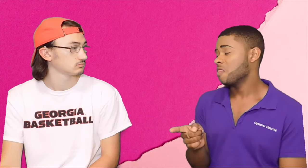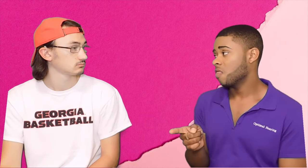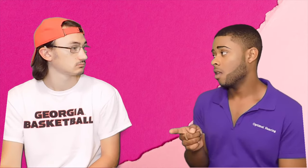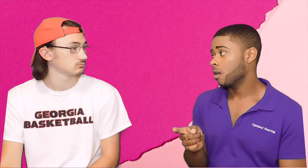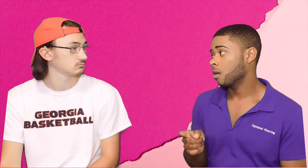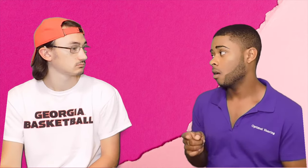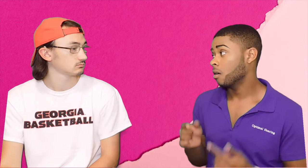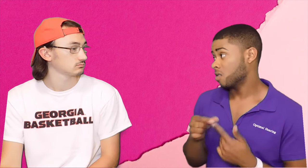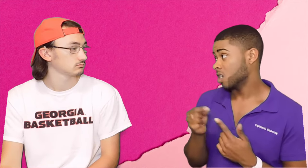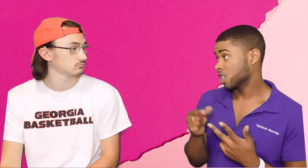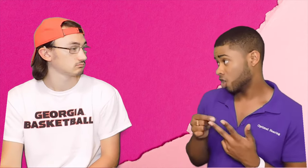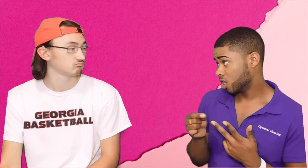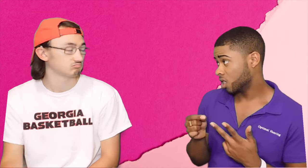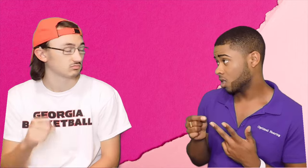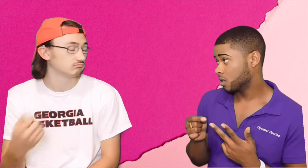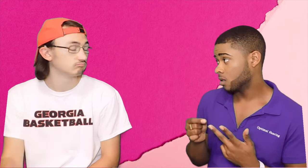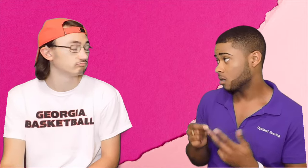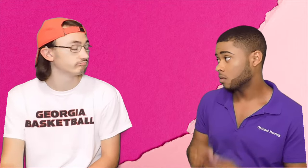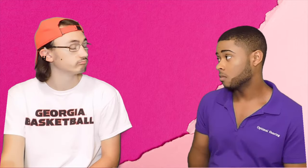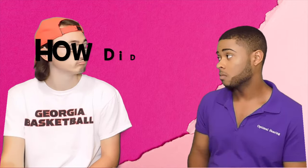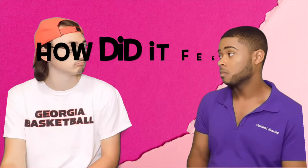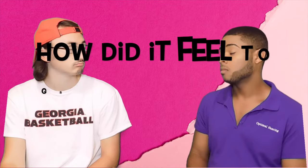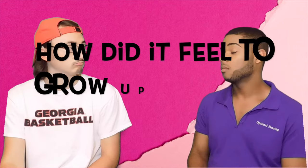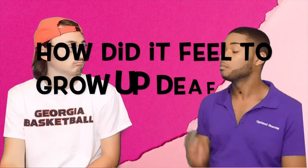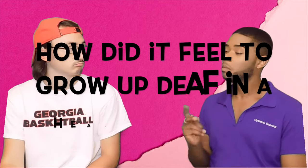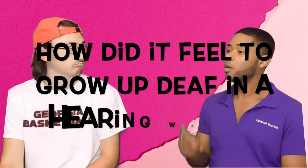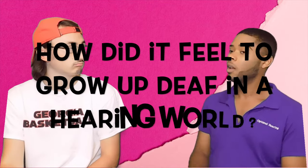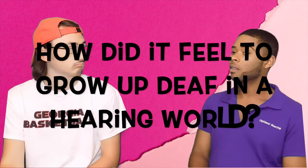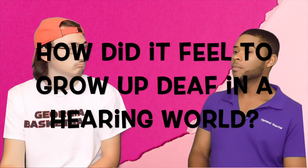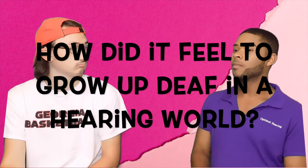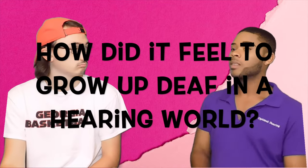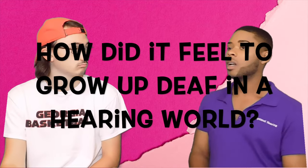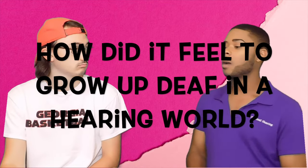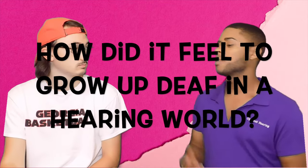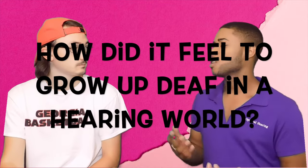Bryce: Do you agree with those choices? Luke: Do you agree with the choices? Yeah!